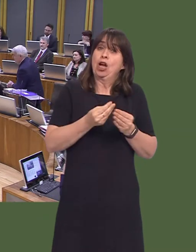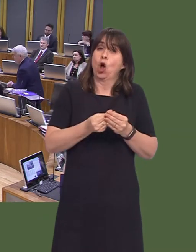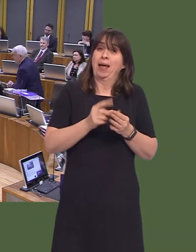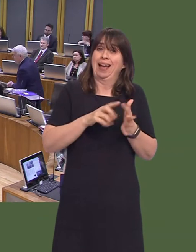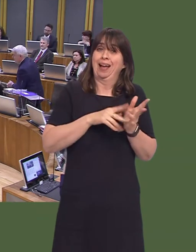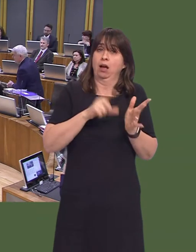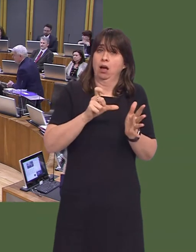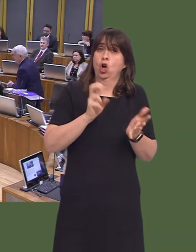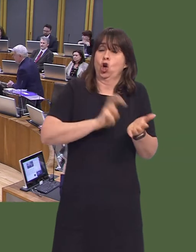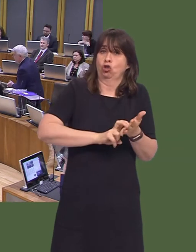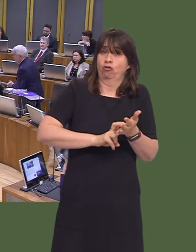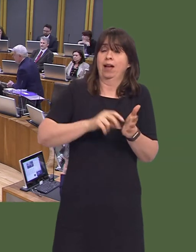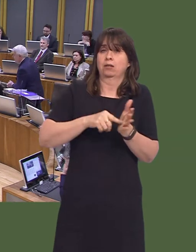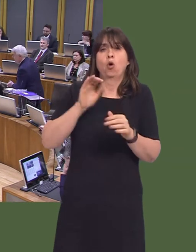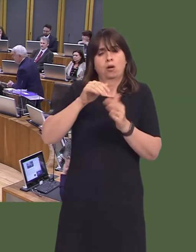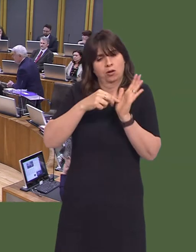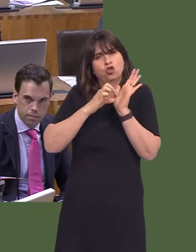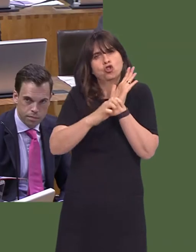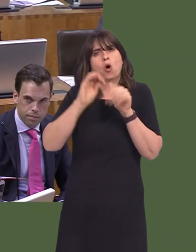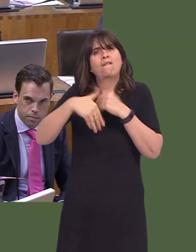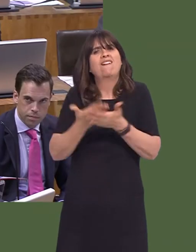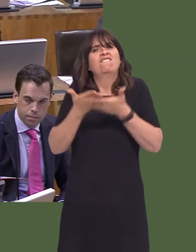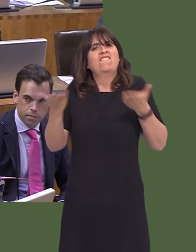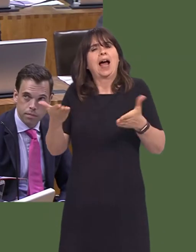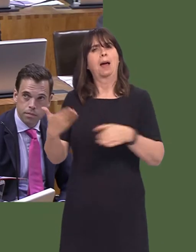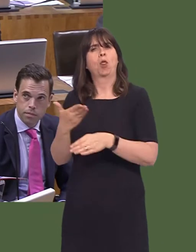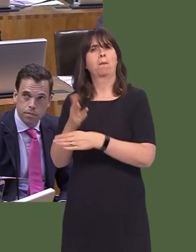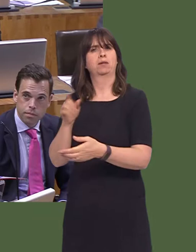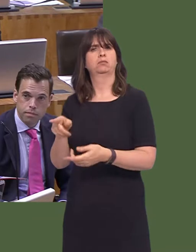a very heavy focus on fair employment. Secondly, as I announced on Saturday, there will be